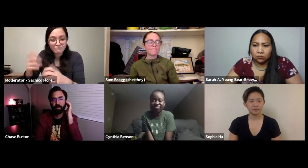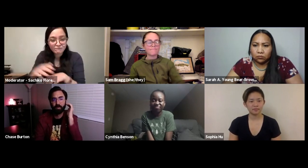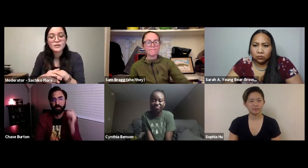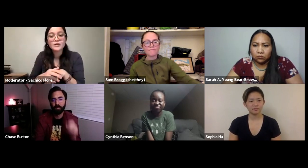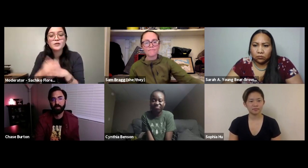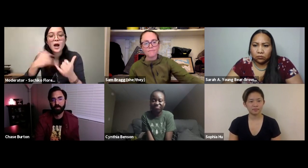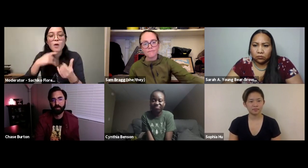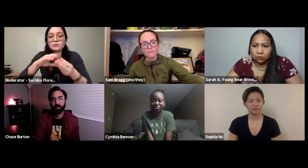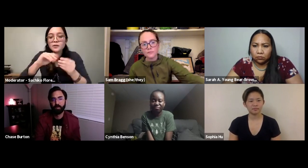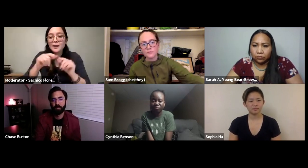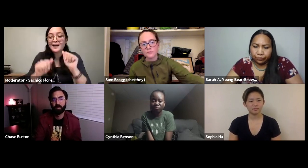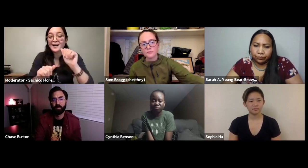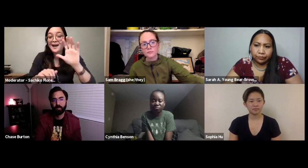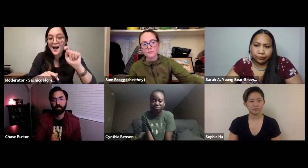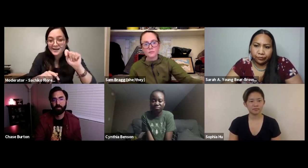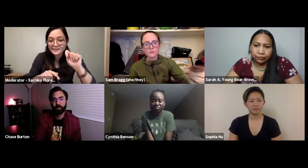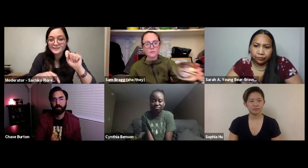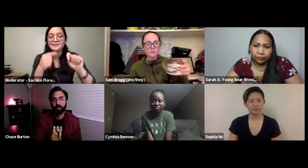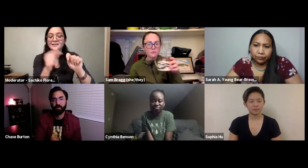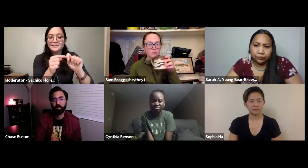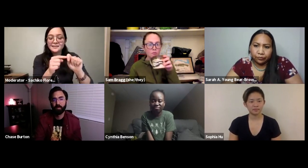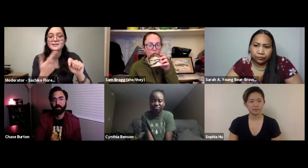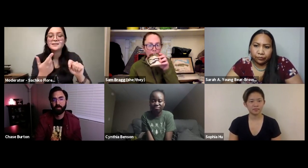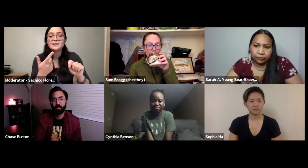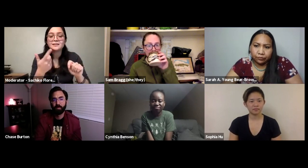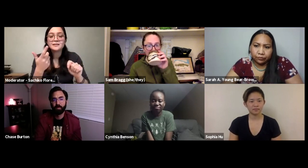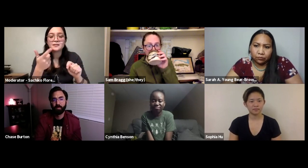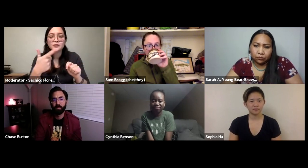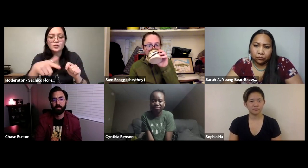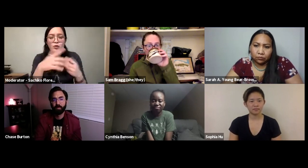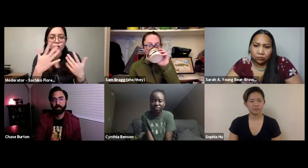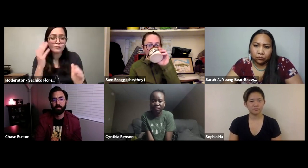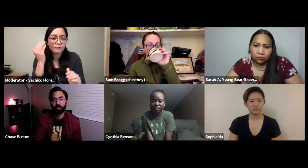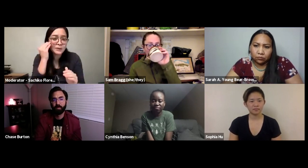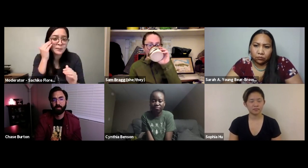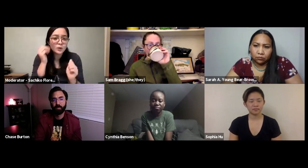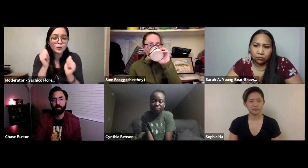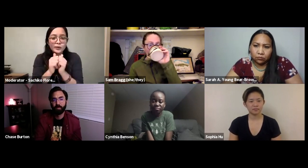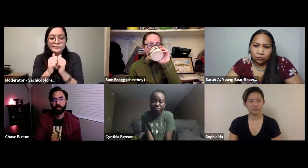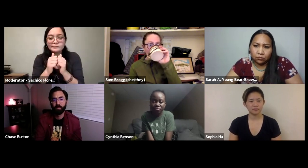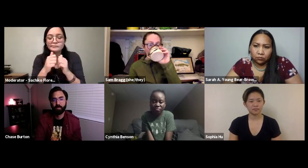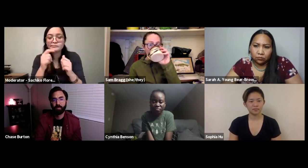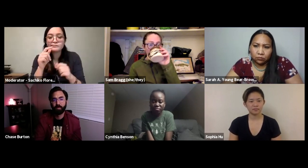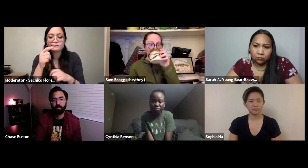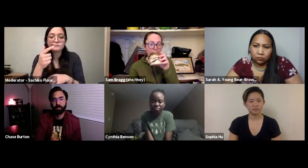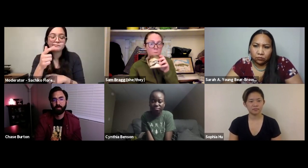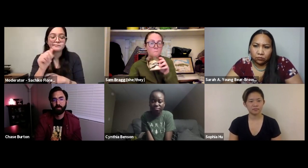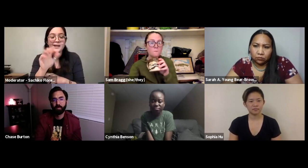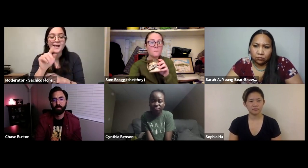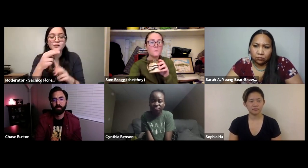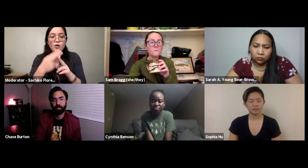interpreters but that's still not enough. Then talking about an act, are you familiar